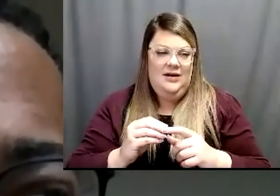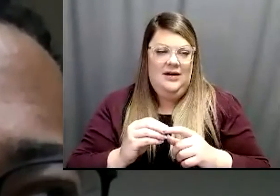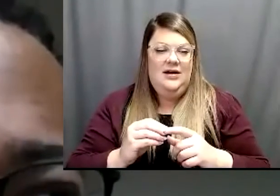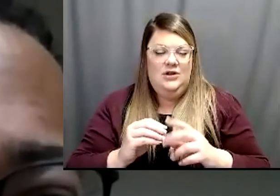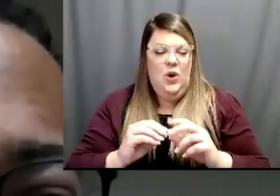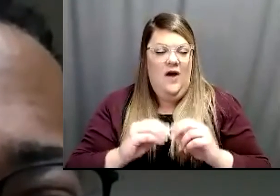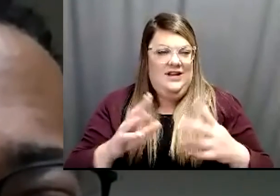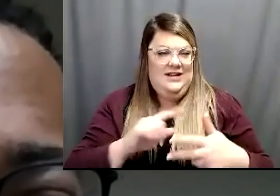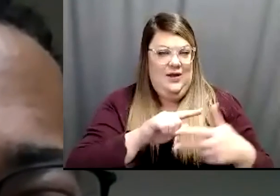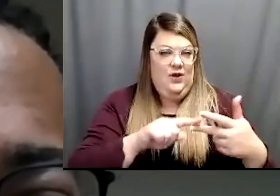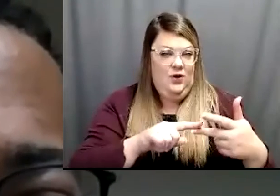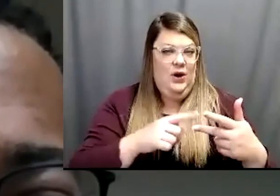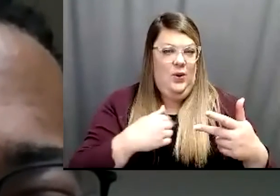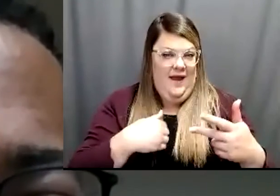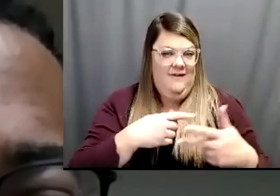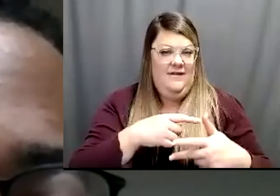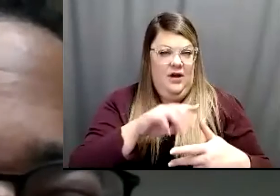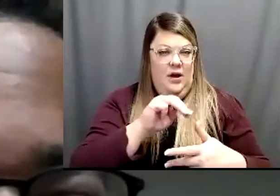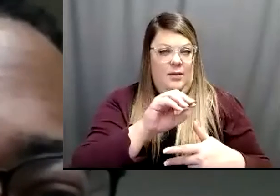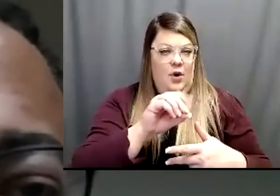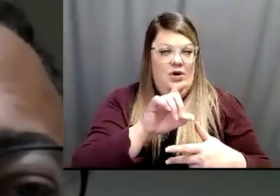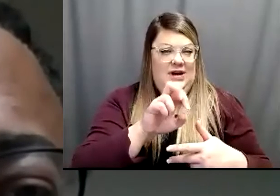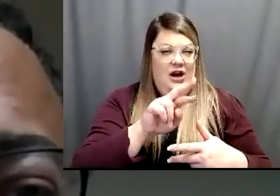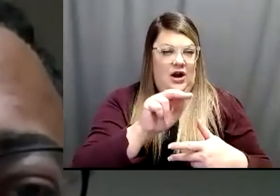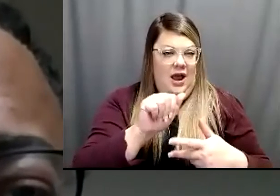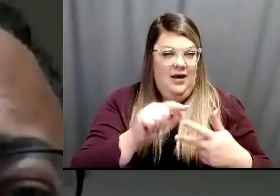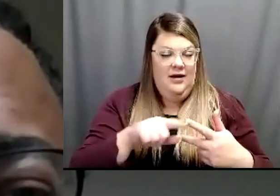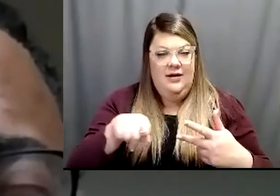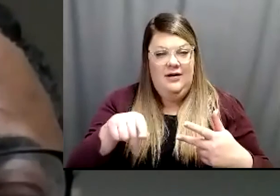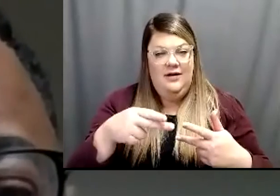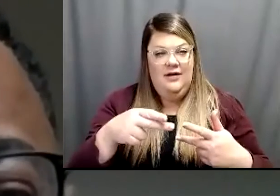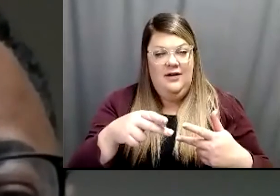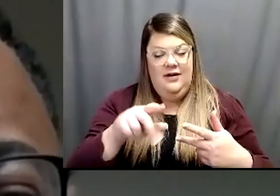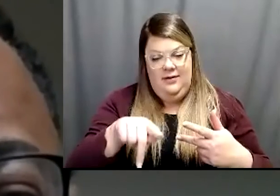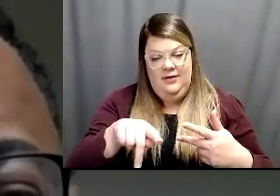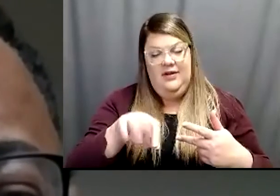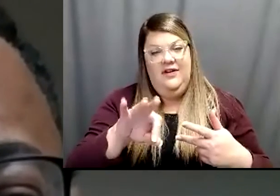are the Moderna Pfizer and Johnson Johnson. So unfortunately, you know, I don't have a